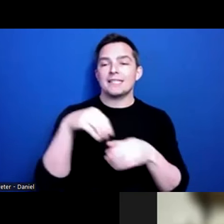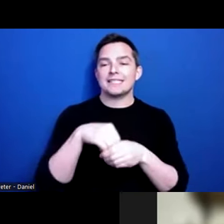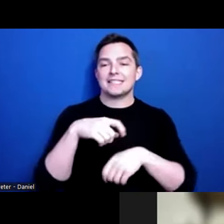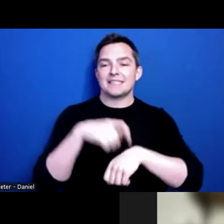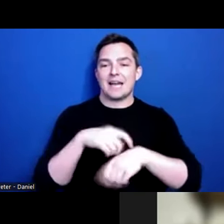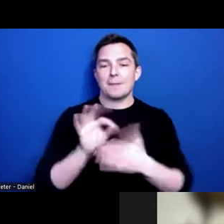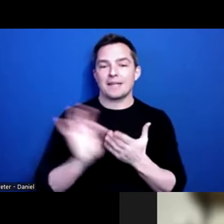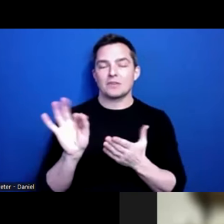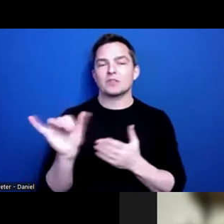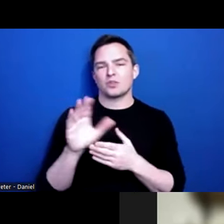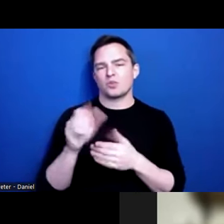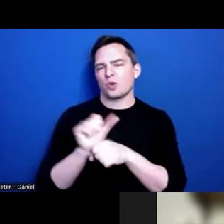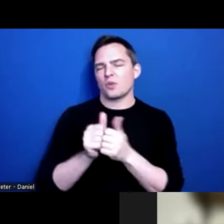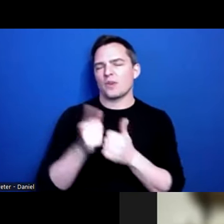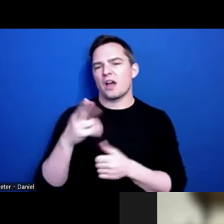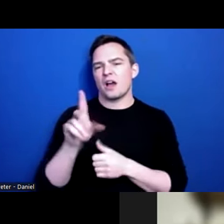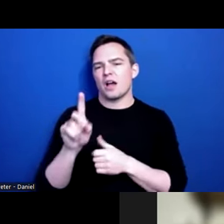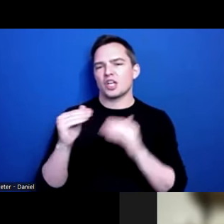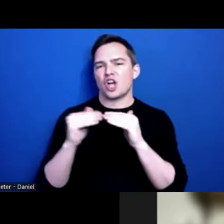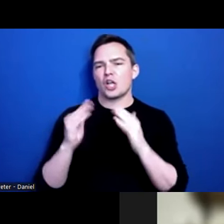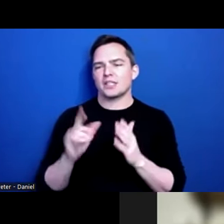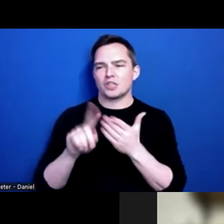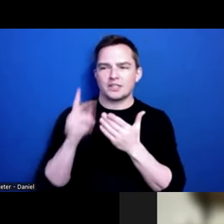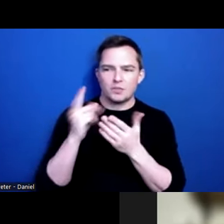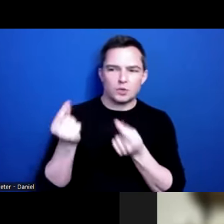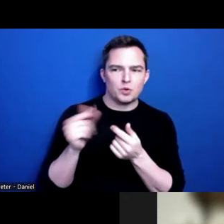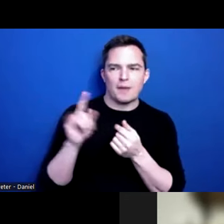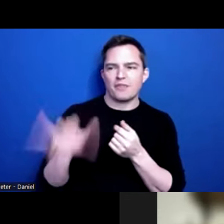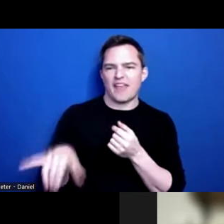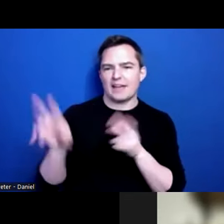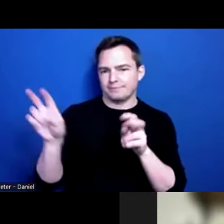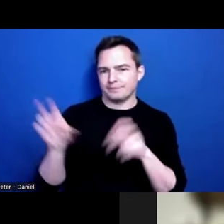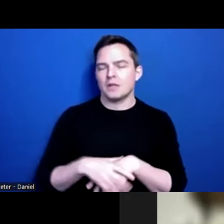HUD colleagues to see what we might be able to do there. And then also